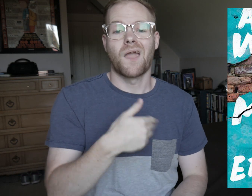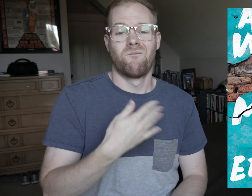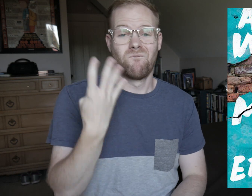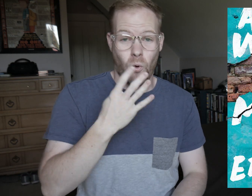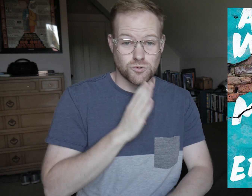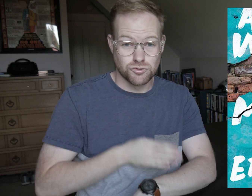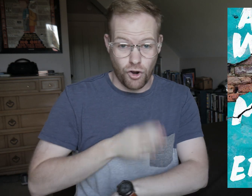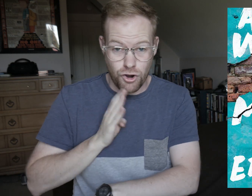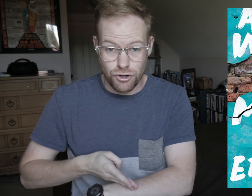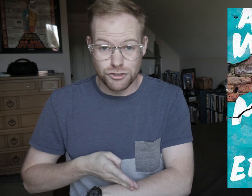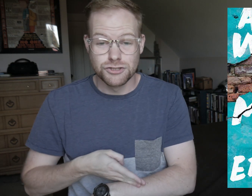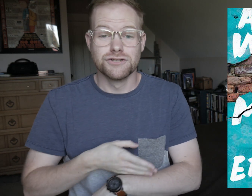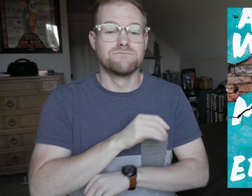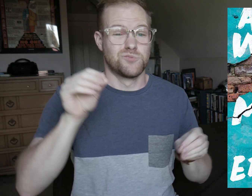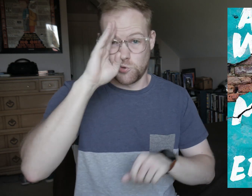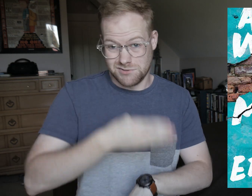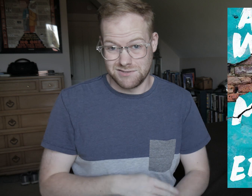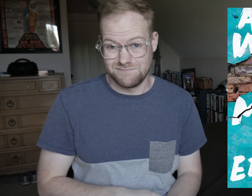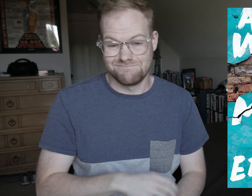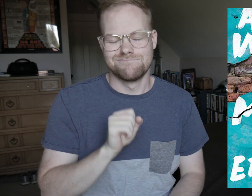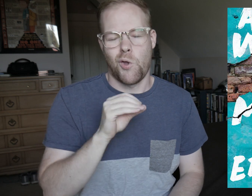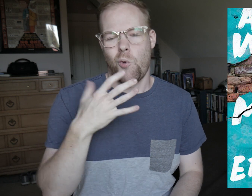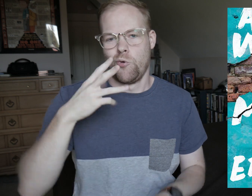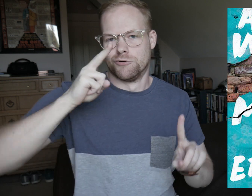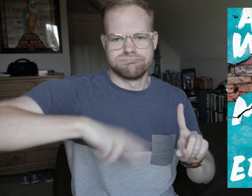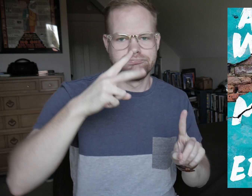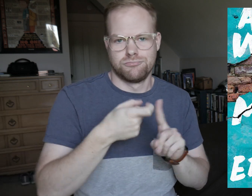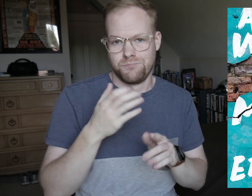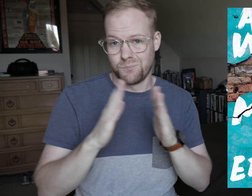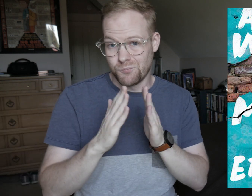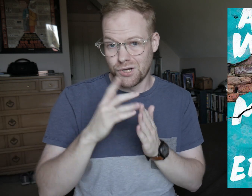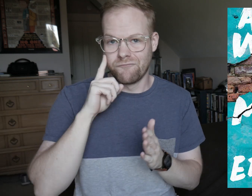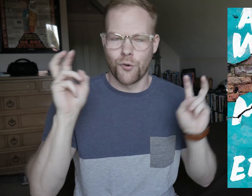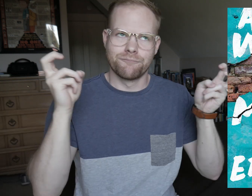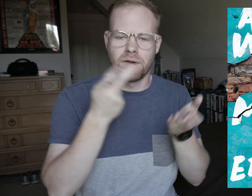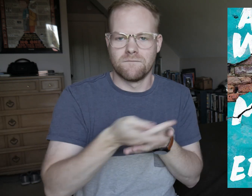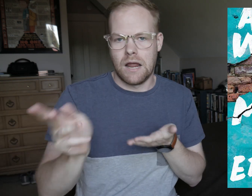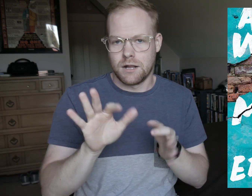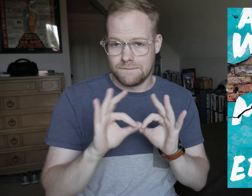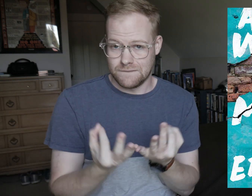She has four daughters and no sons, so faces a lot of judgment from her community for “failing” her family.